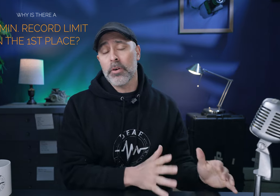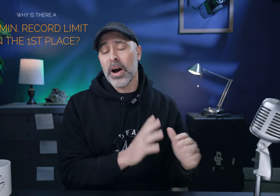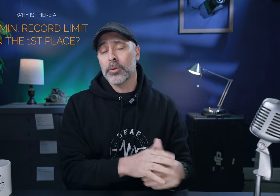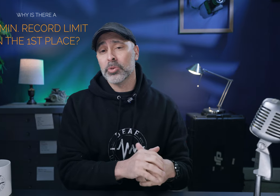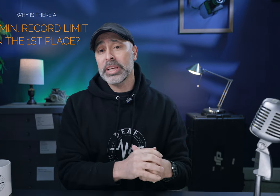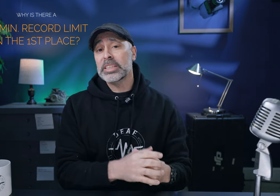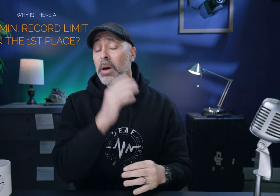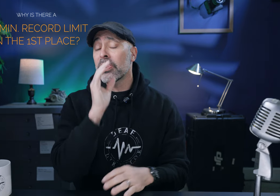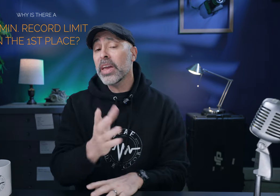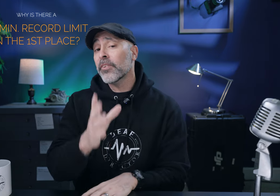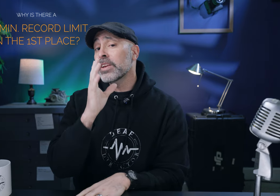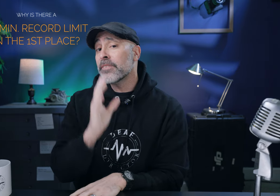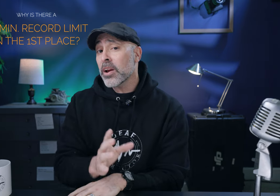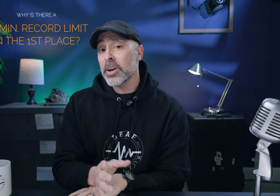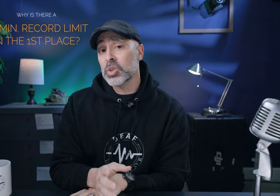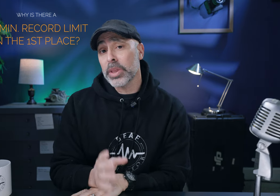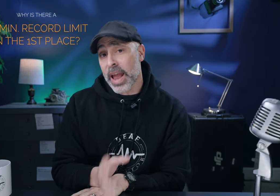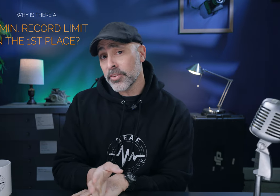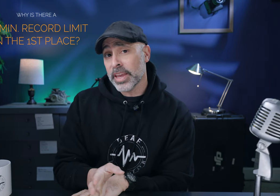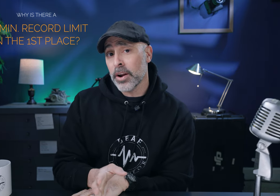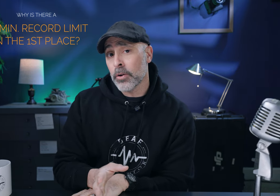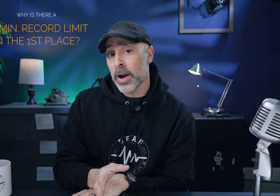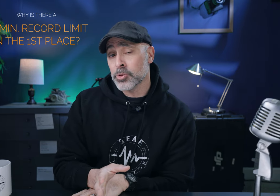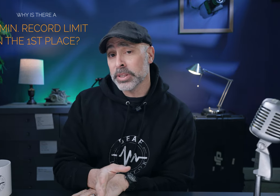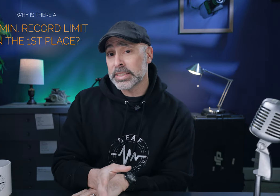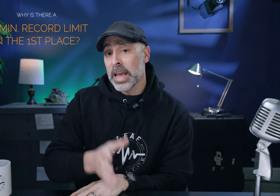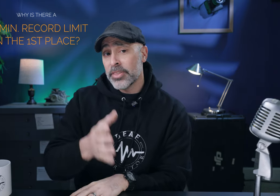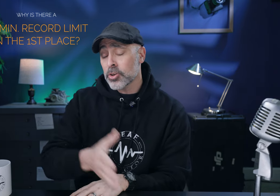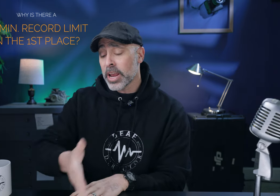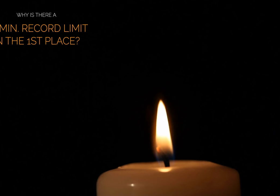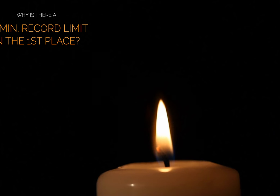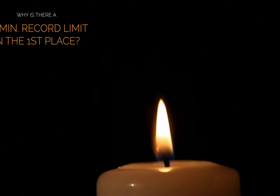R5 was released but thankfully very very shortly after the Canon R5 was released this Arcane tax